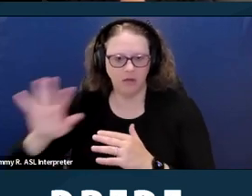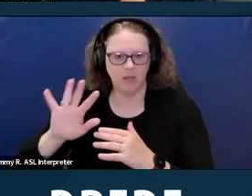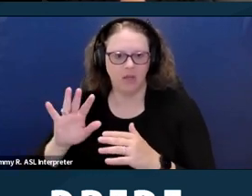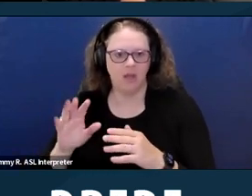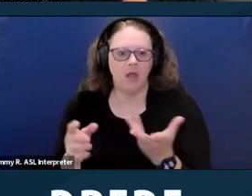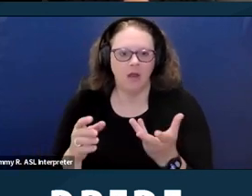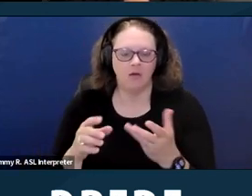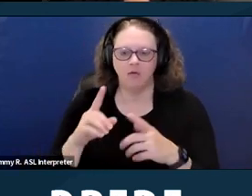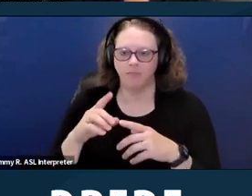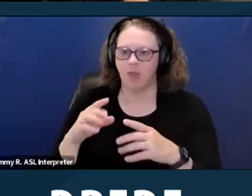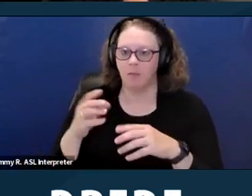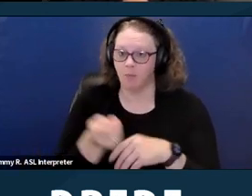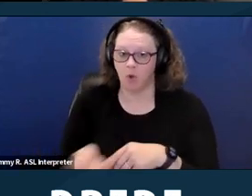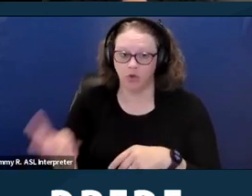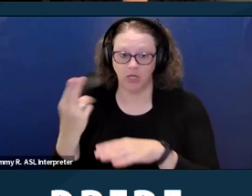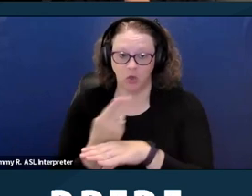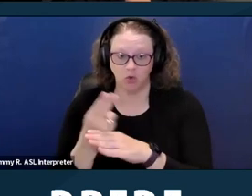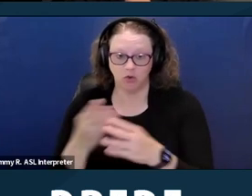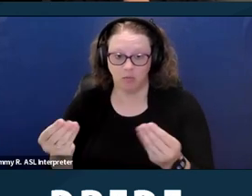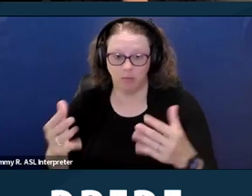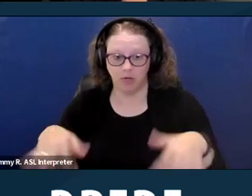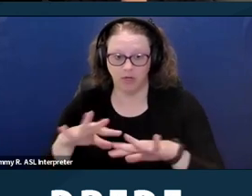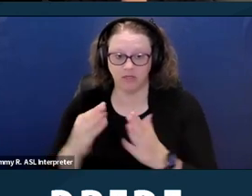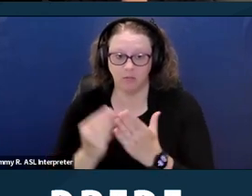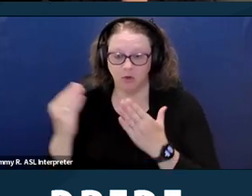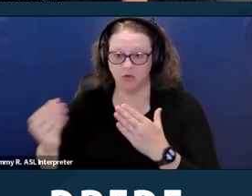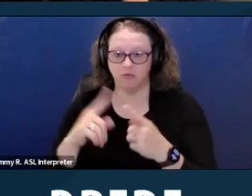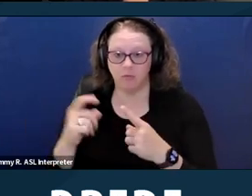the Department of Housing and Urban Development, as well as a few others.